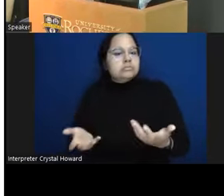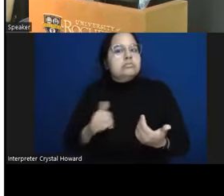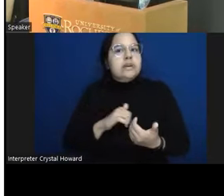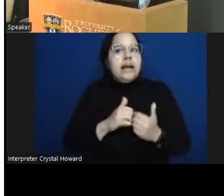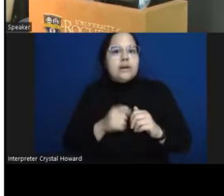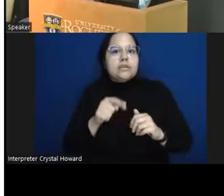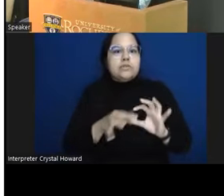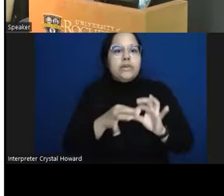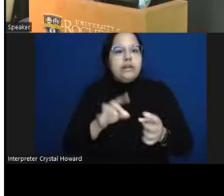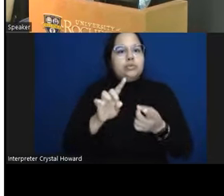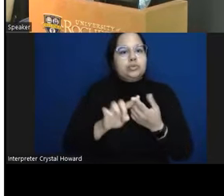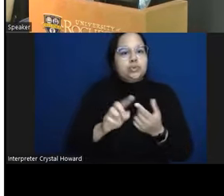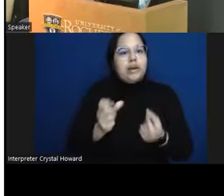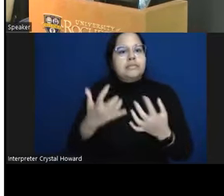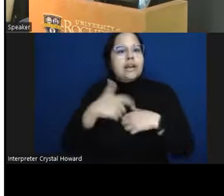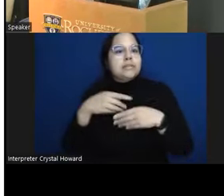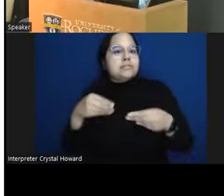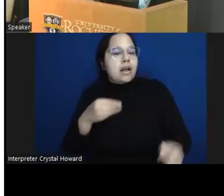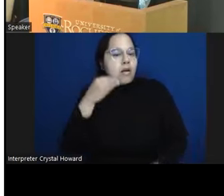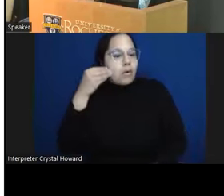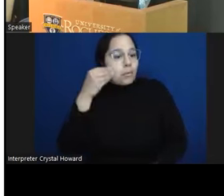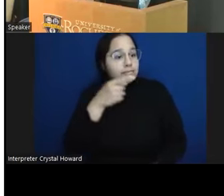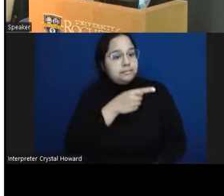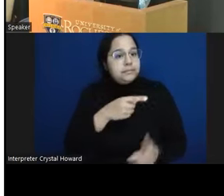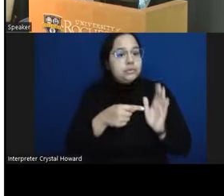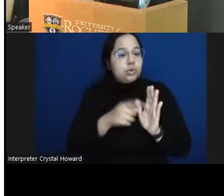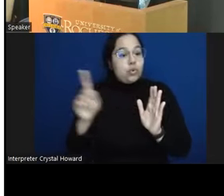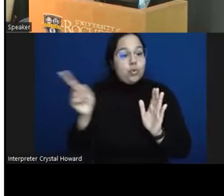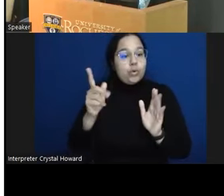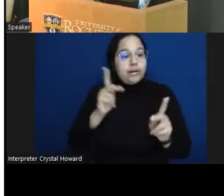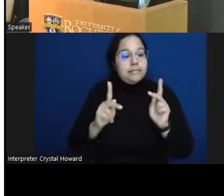shows where people are spending their time in Monroe County again very concentrated in the city